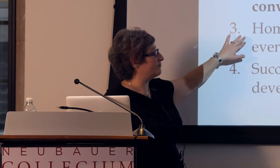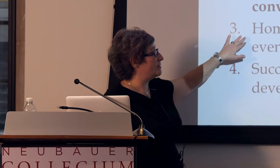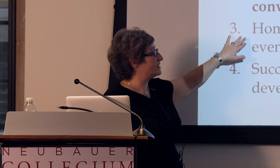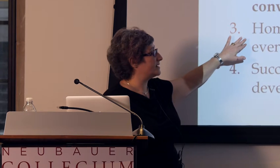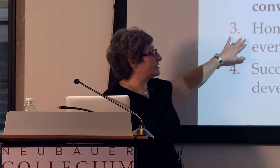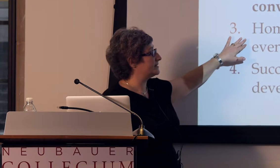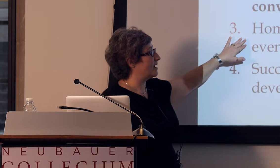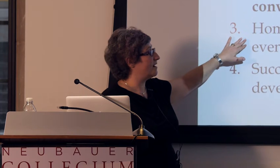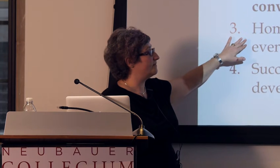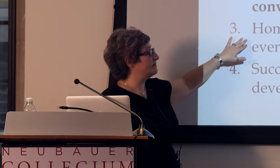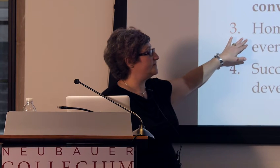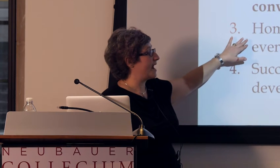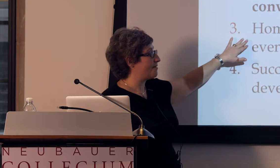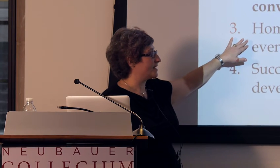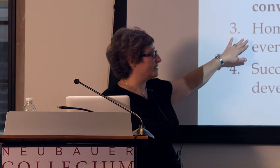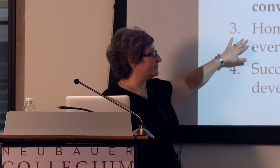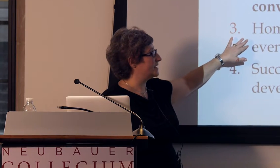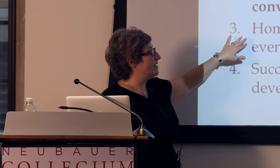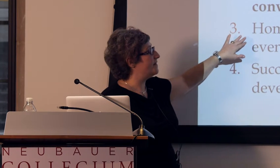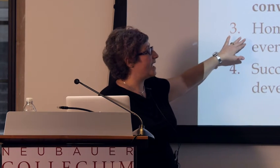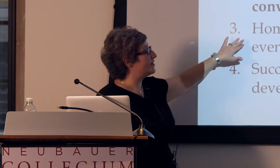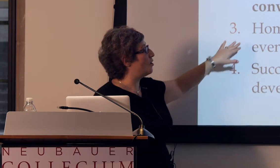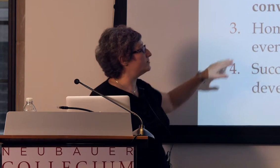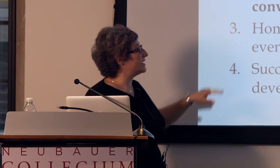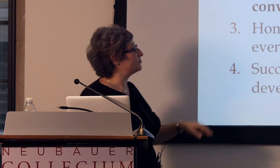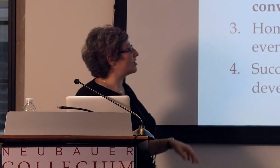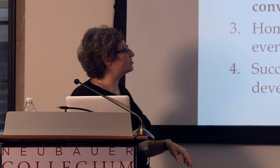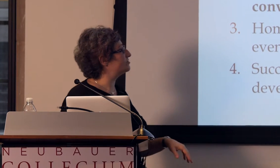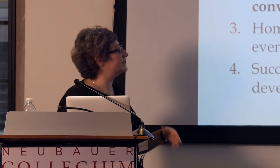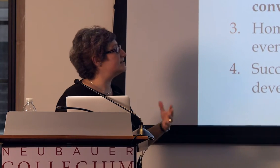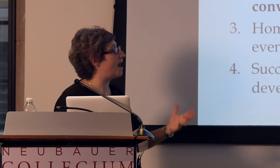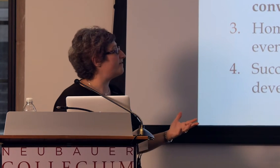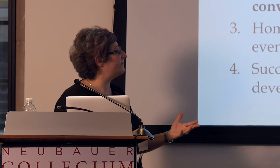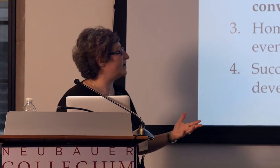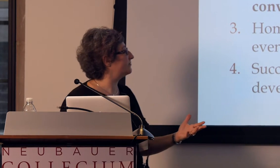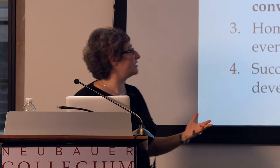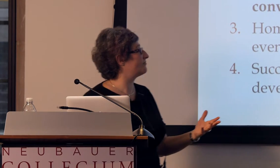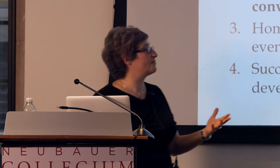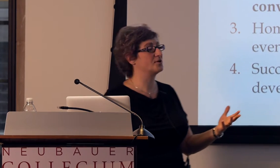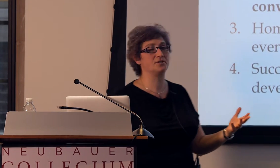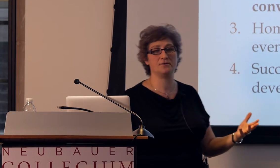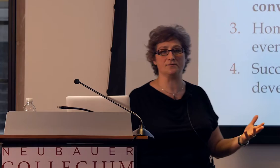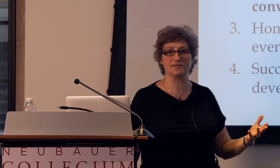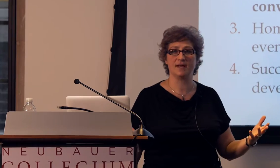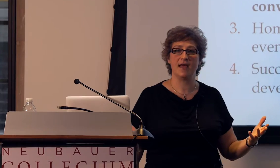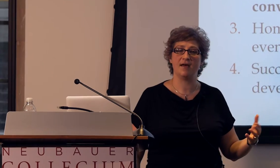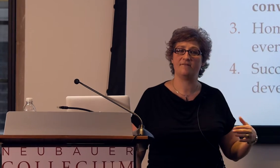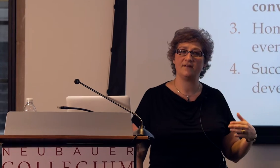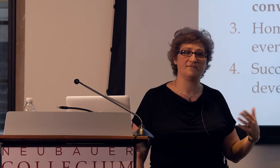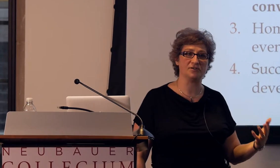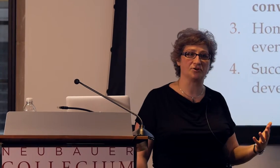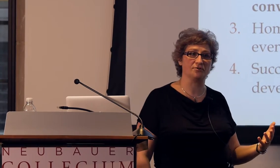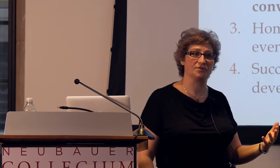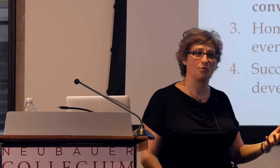We saw from the studies of narrative that homesign structure does not faithfully reproduce event features